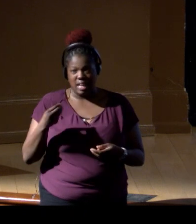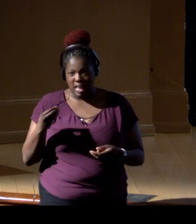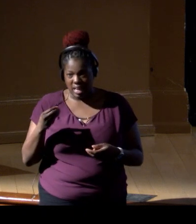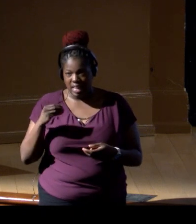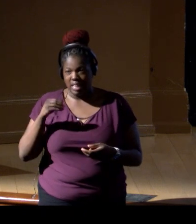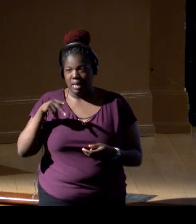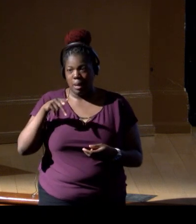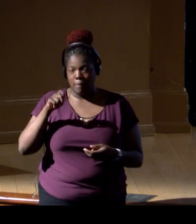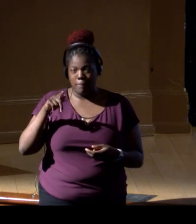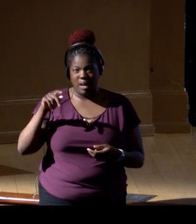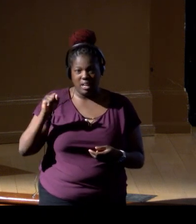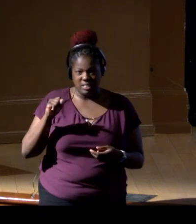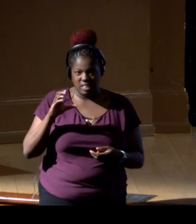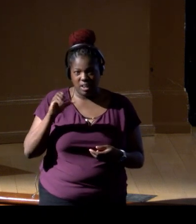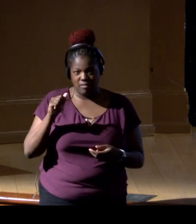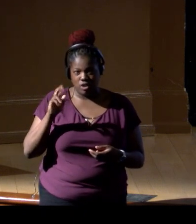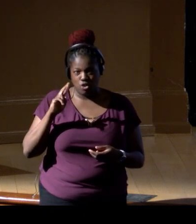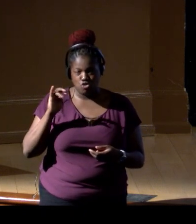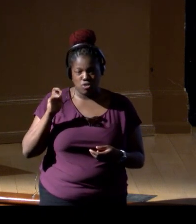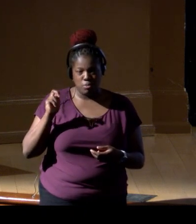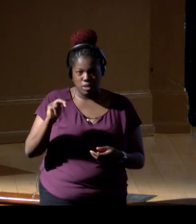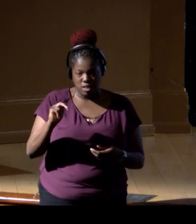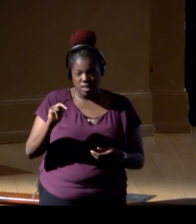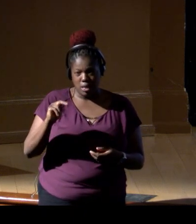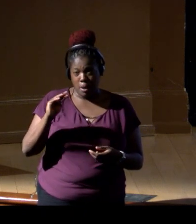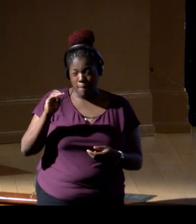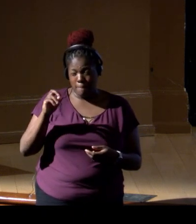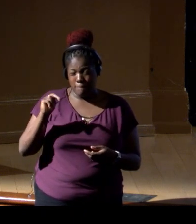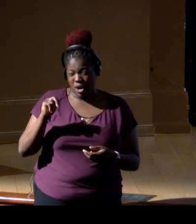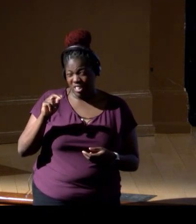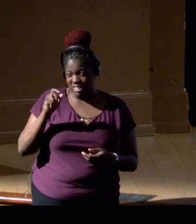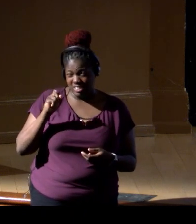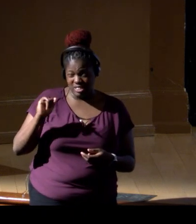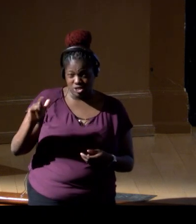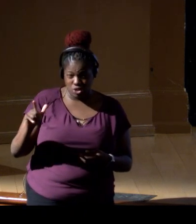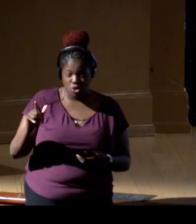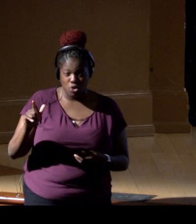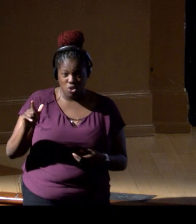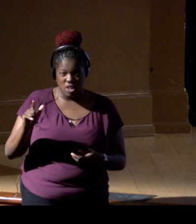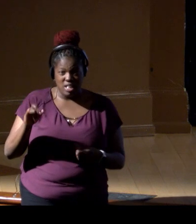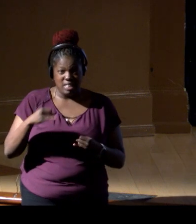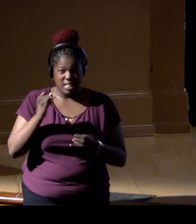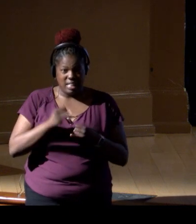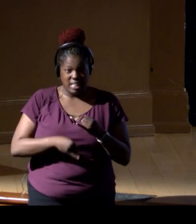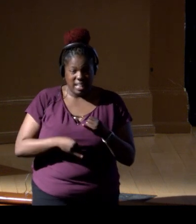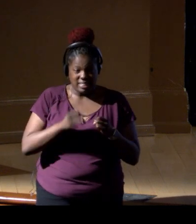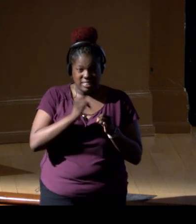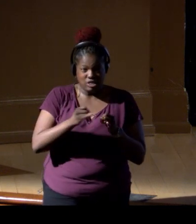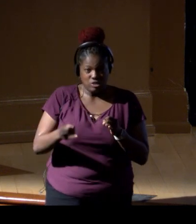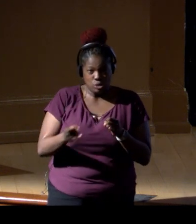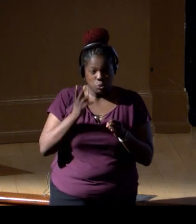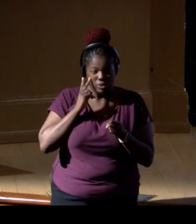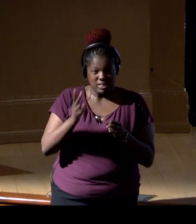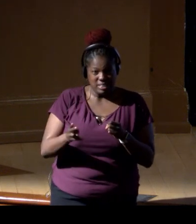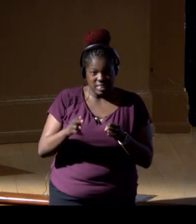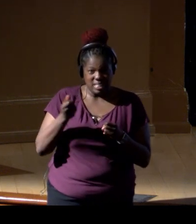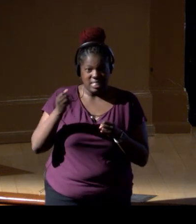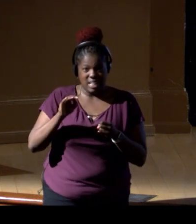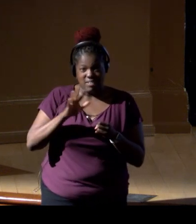it's a tropical seal species that was extinct, the last individual was seen in 1952 south of Jamaica,